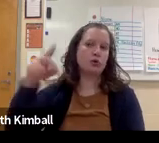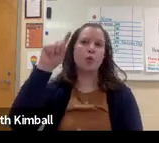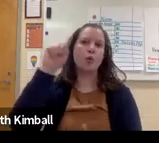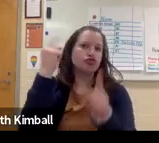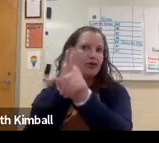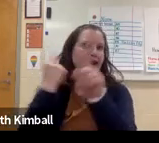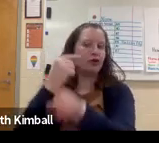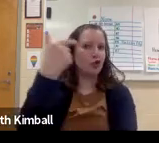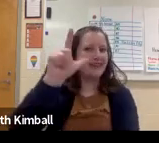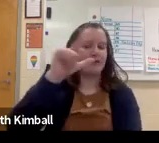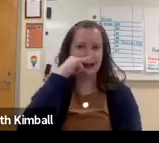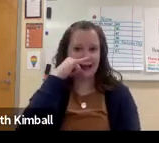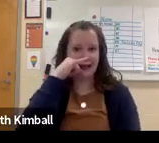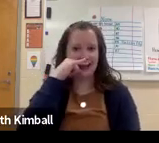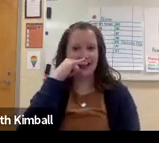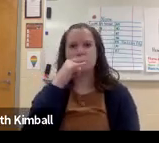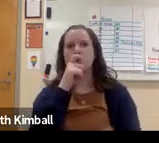Not providing these computer science classes just